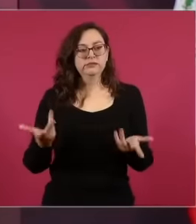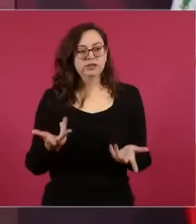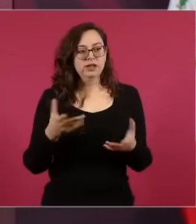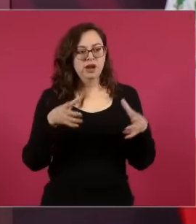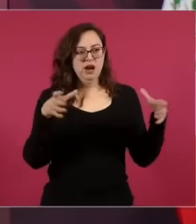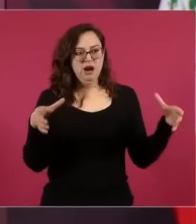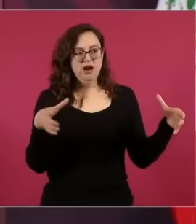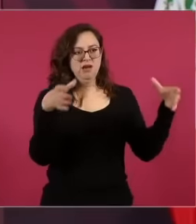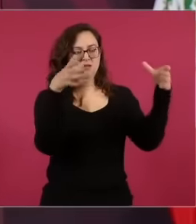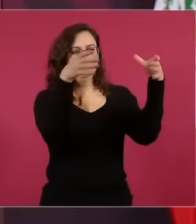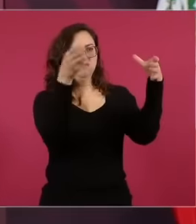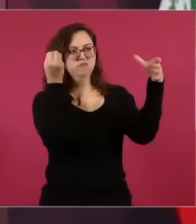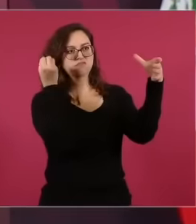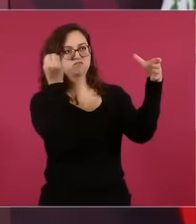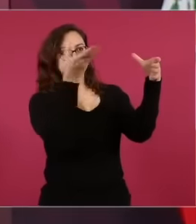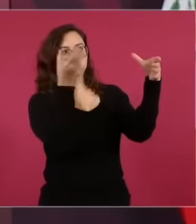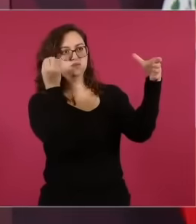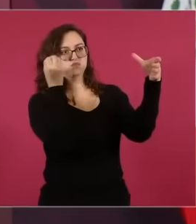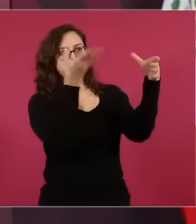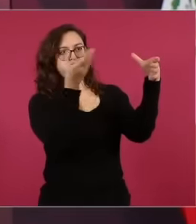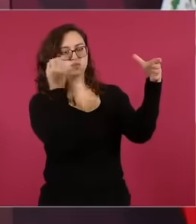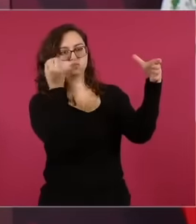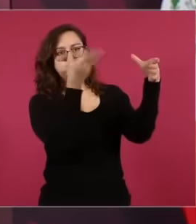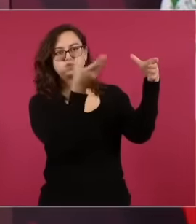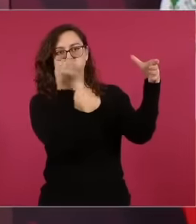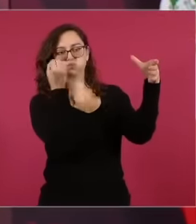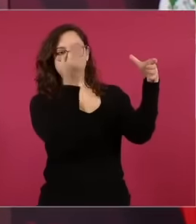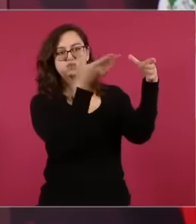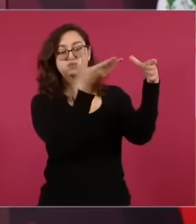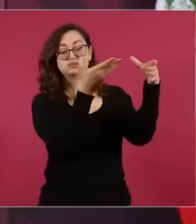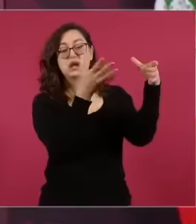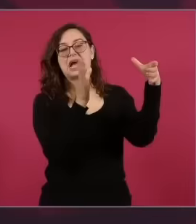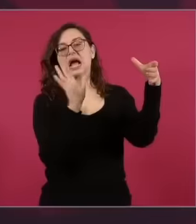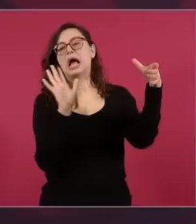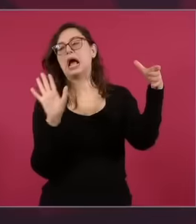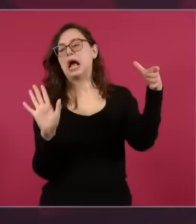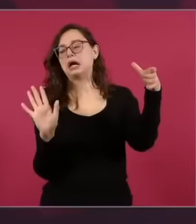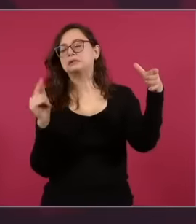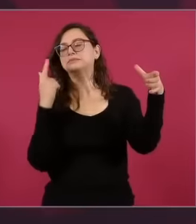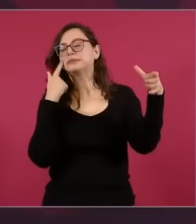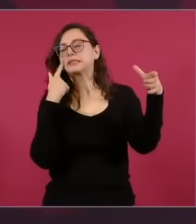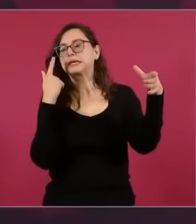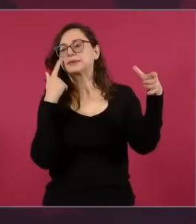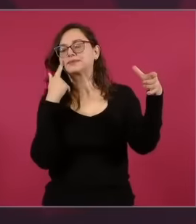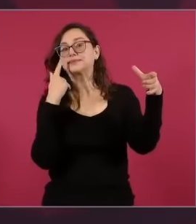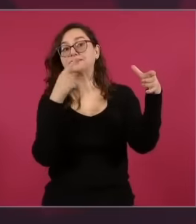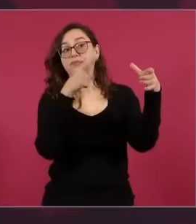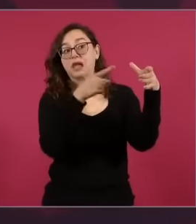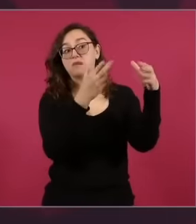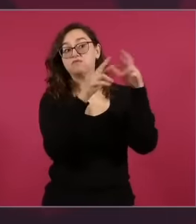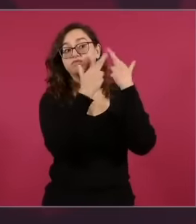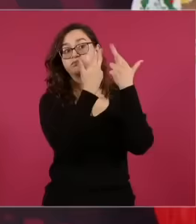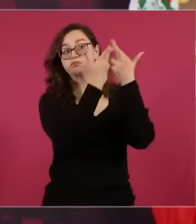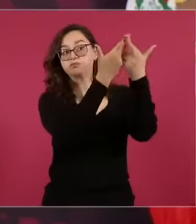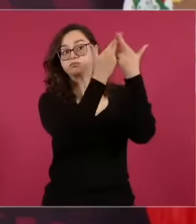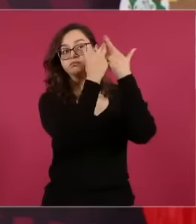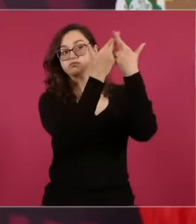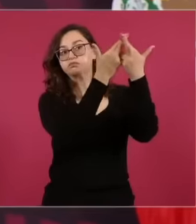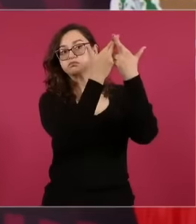deceived with the sophistry The Lie that if it rained hard at the top it dripped down if it rained